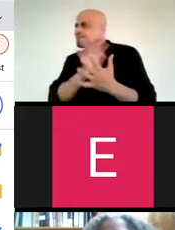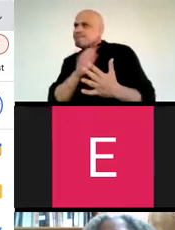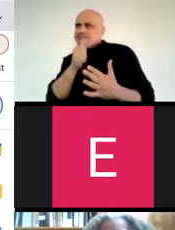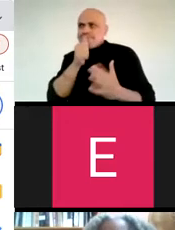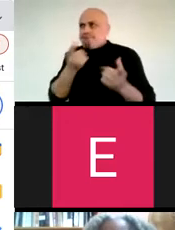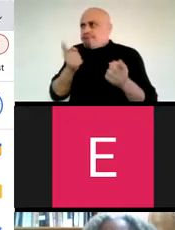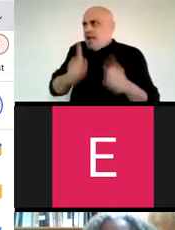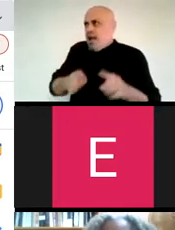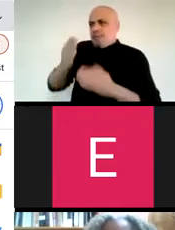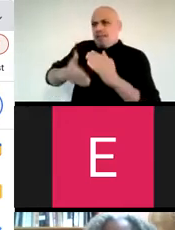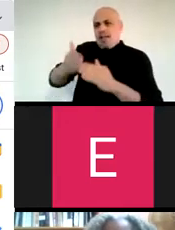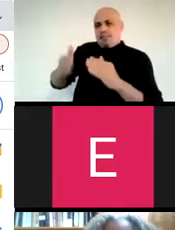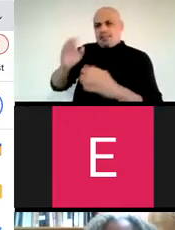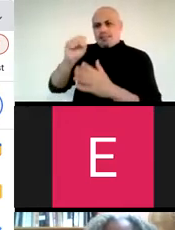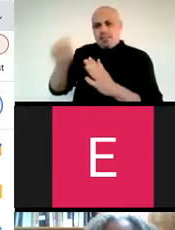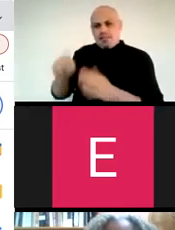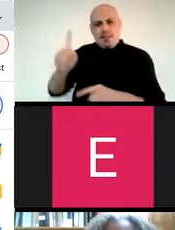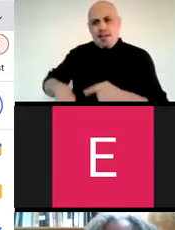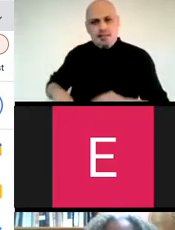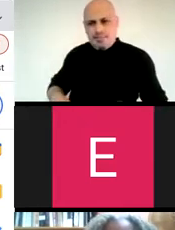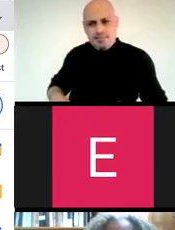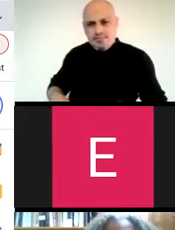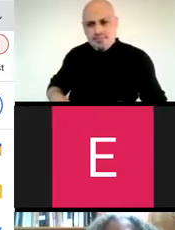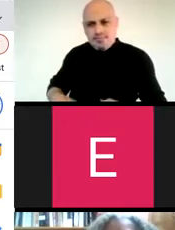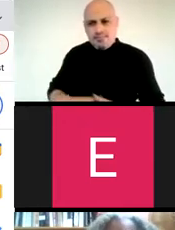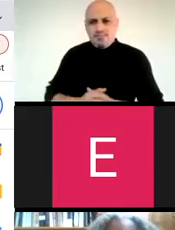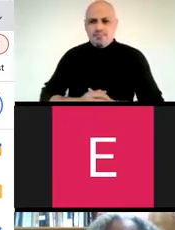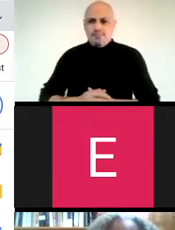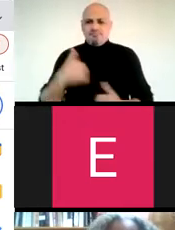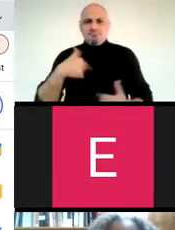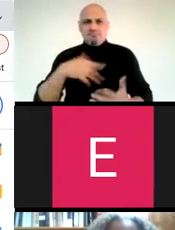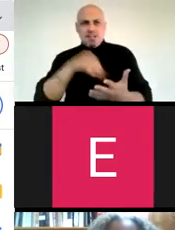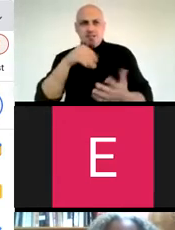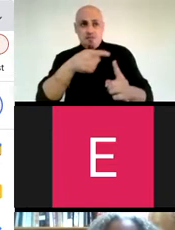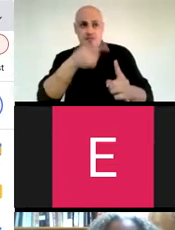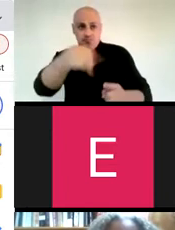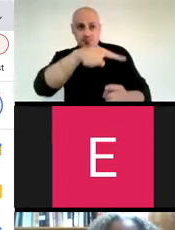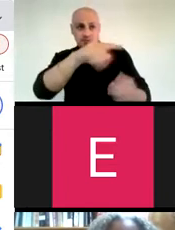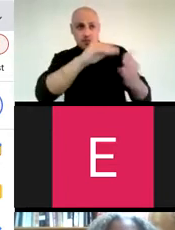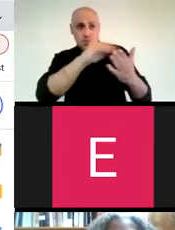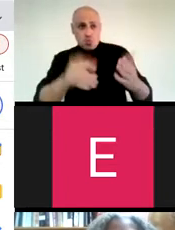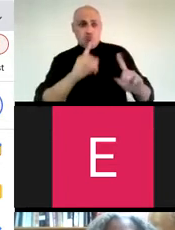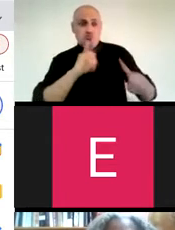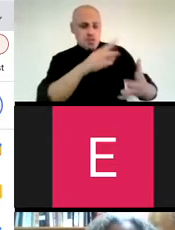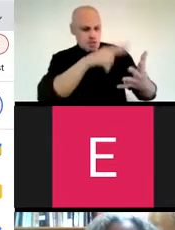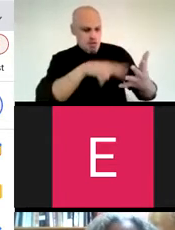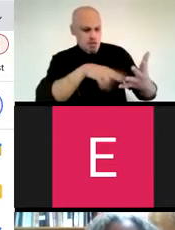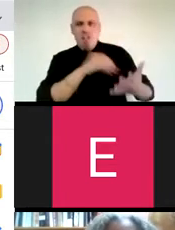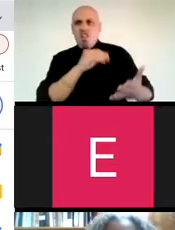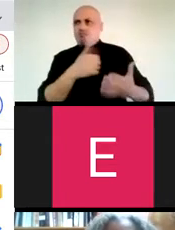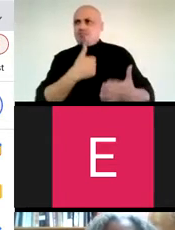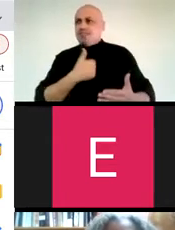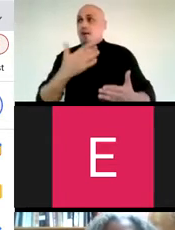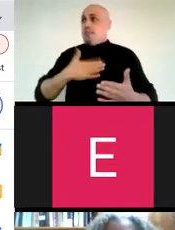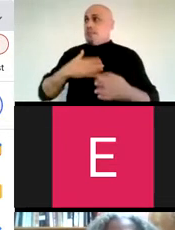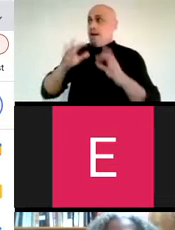It cannot be something that happens at the end of the semester. I learned from the students' responses